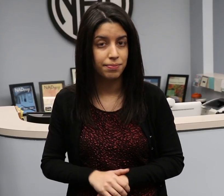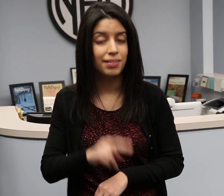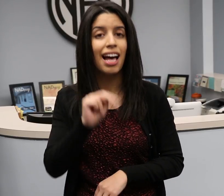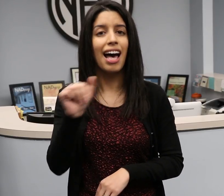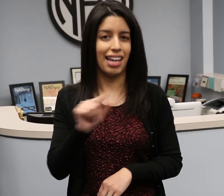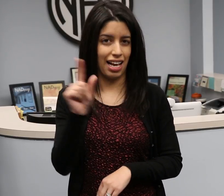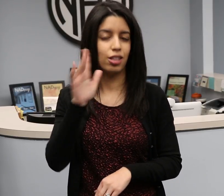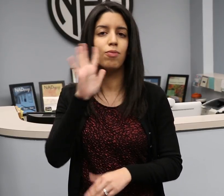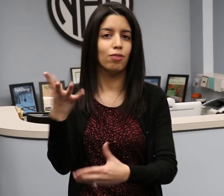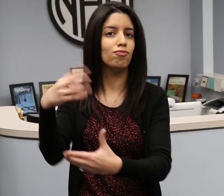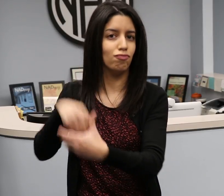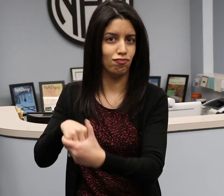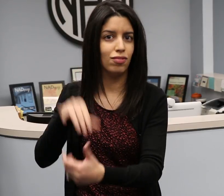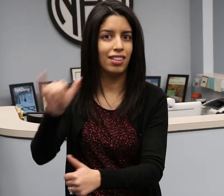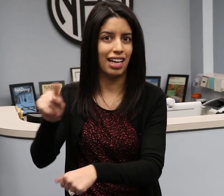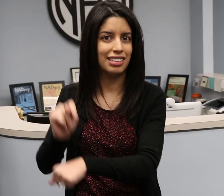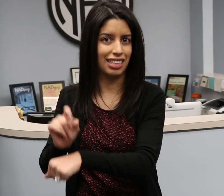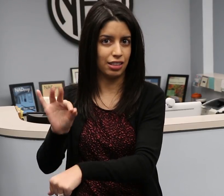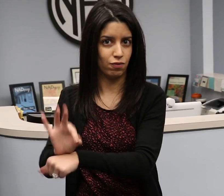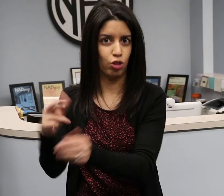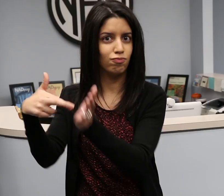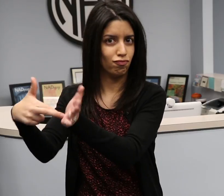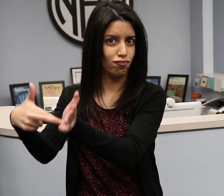The NAD will be a representative on this task force.